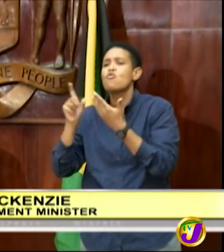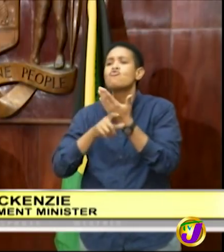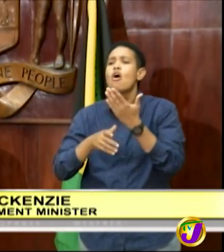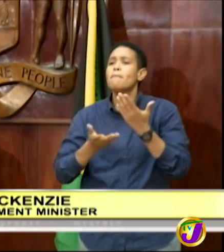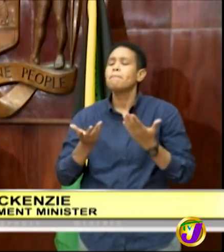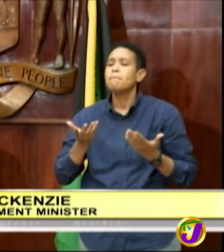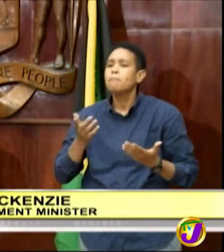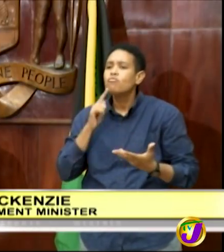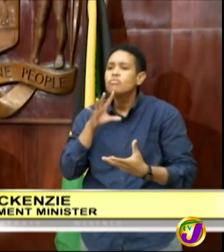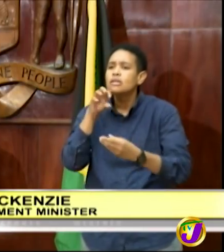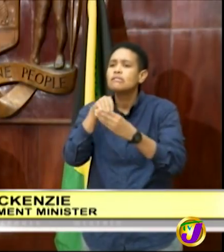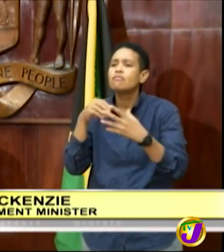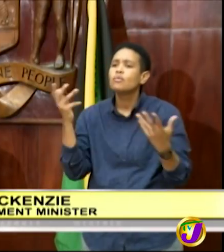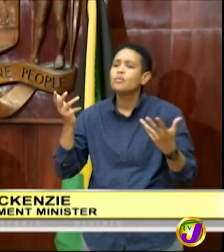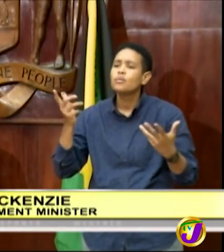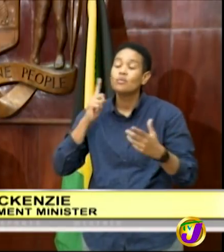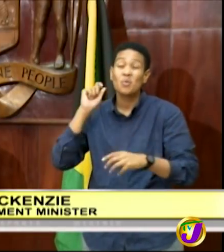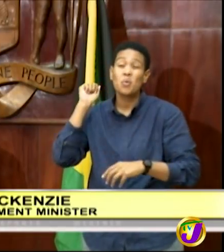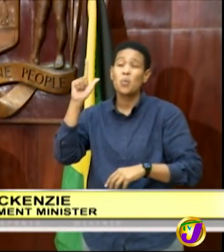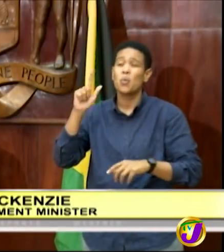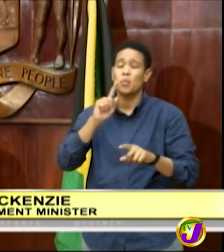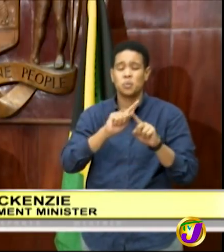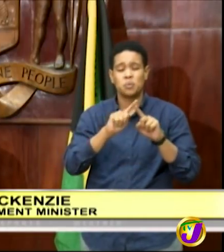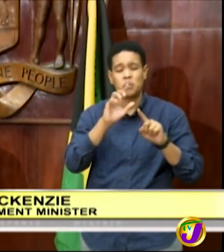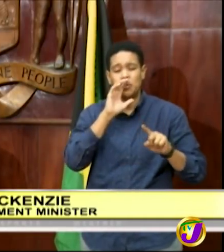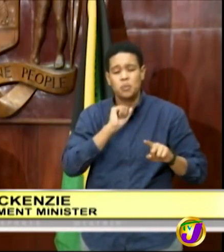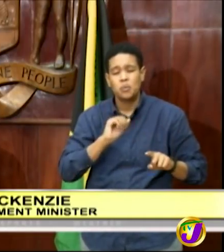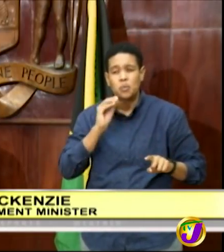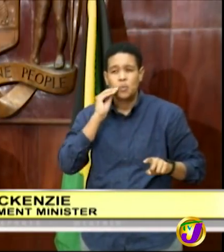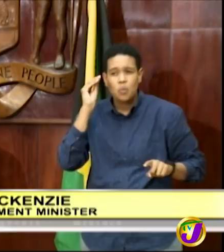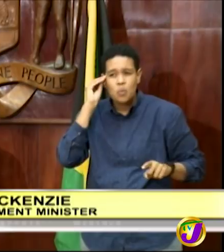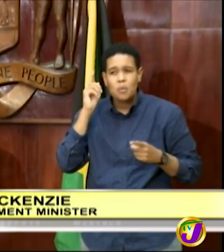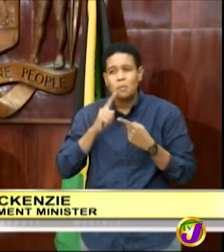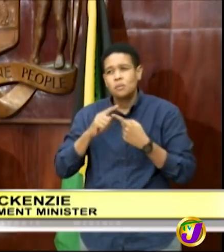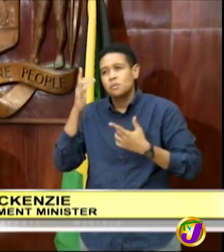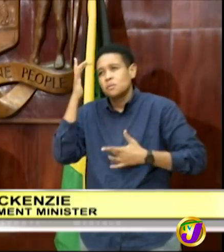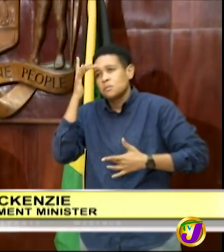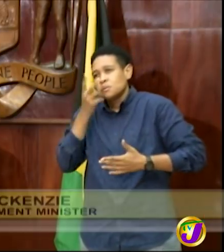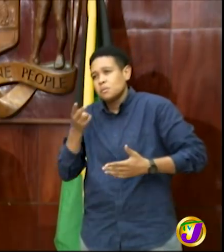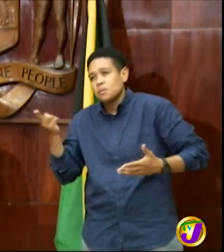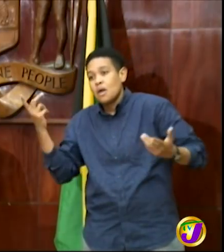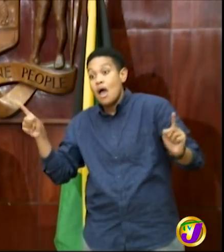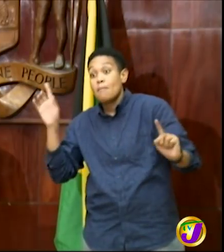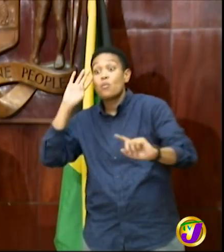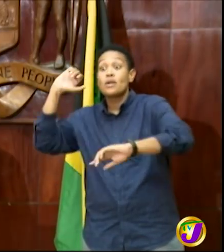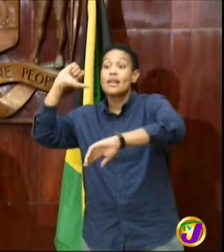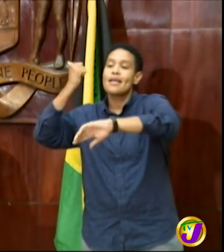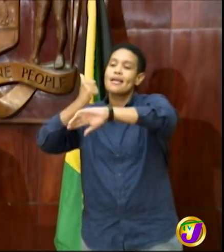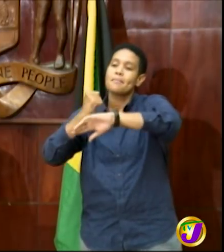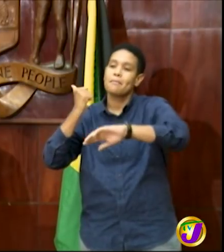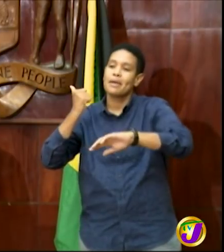involving all infirmaries and Golden Age homes will be implemented over three